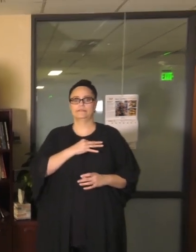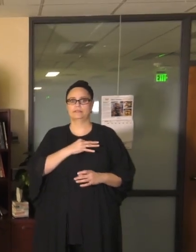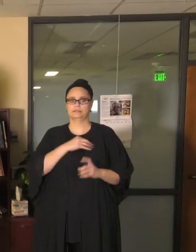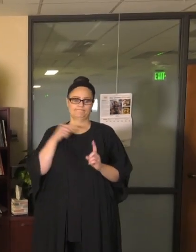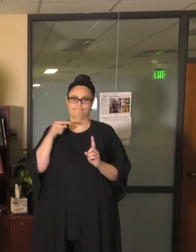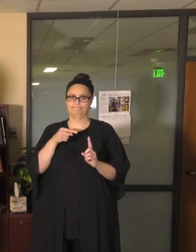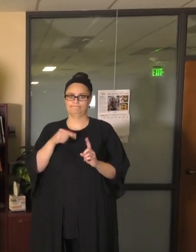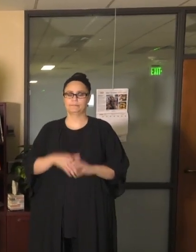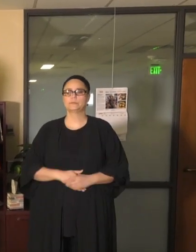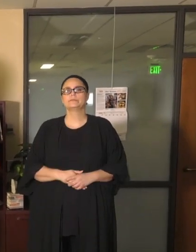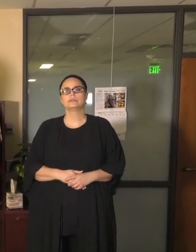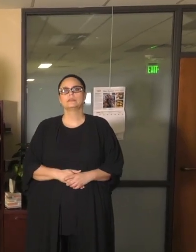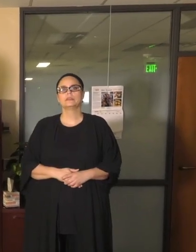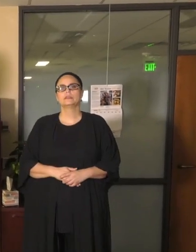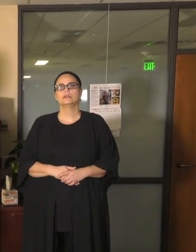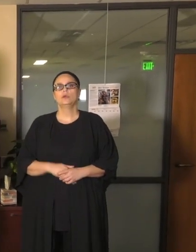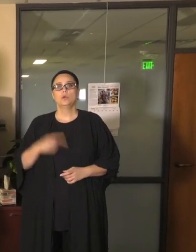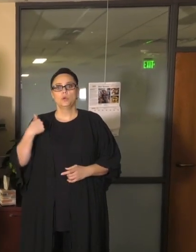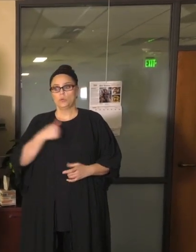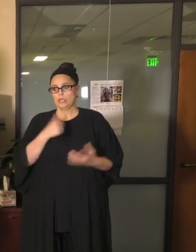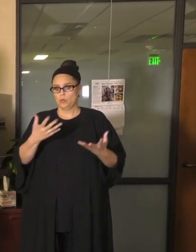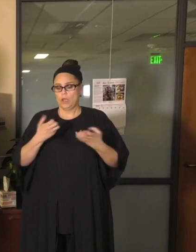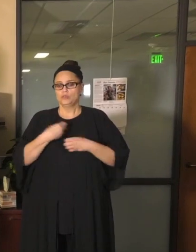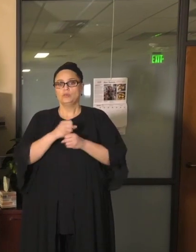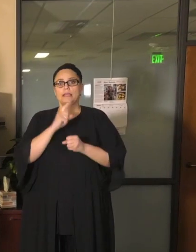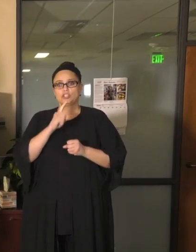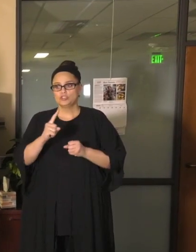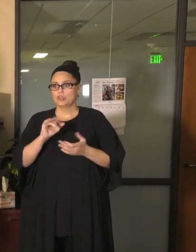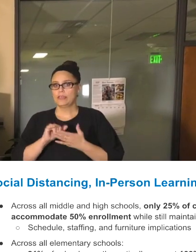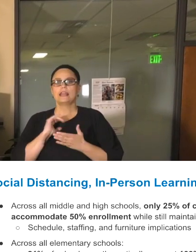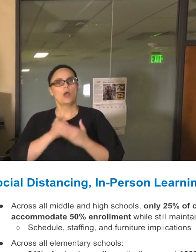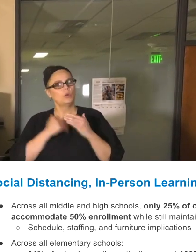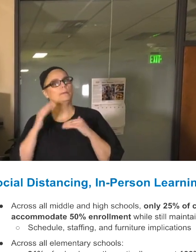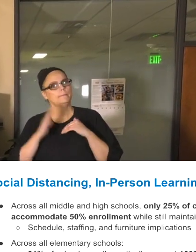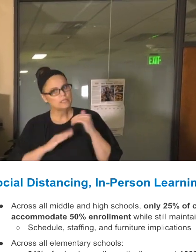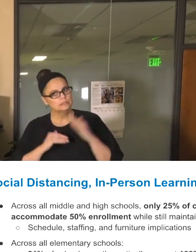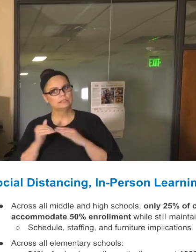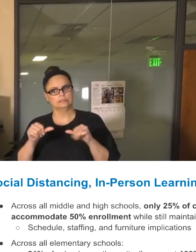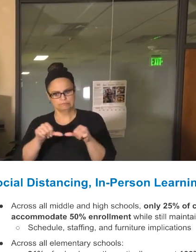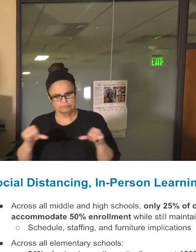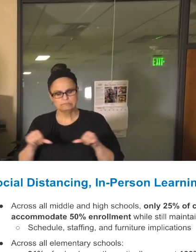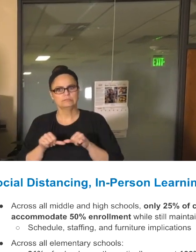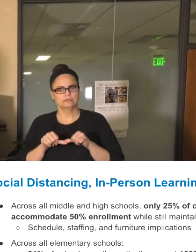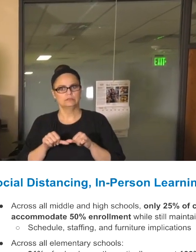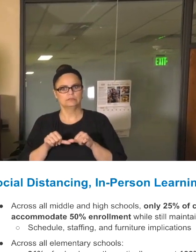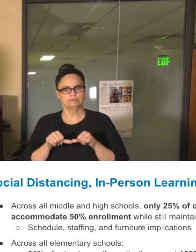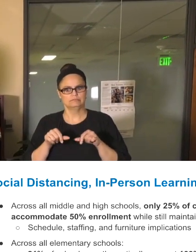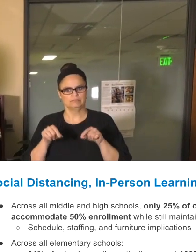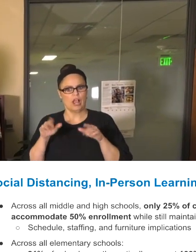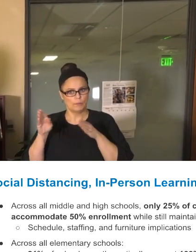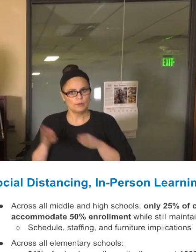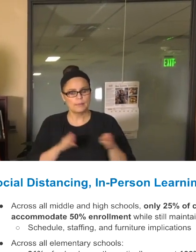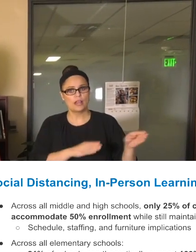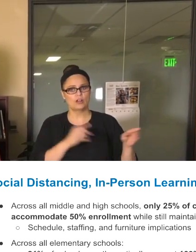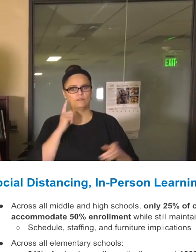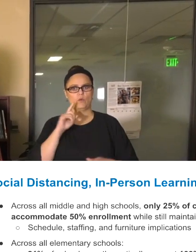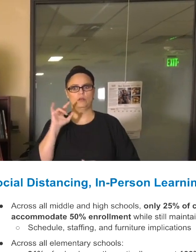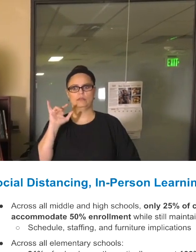We want to make sure that the site logistics are prepared for what social distancing means. Some of you may have seen a